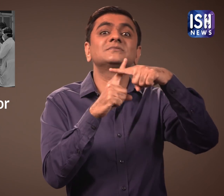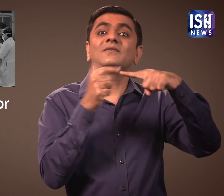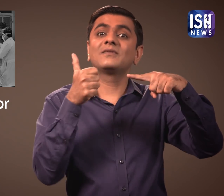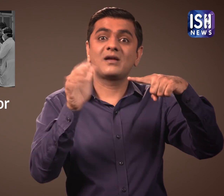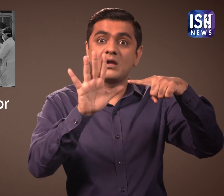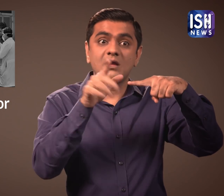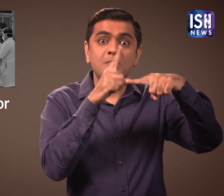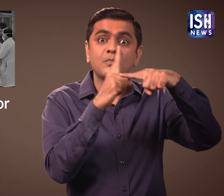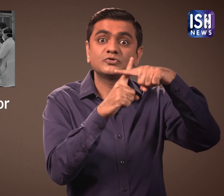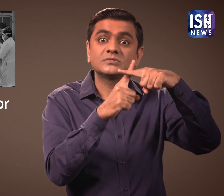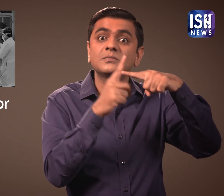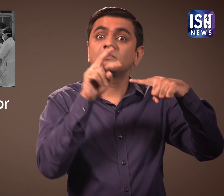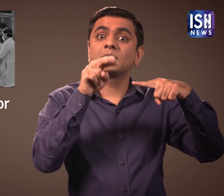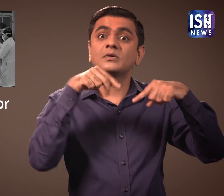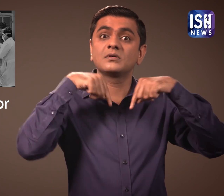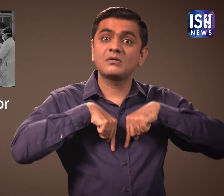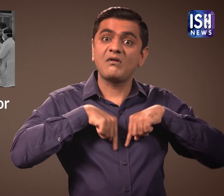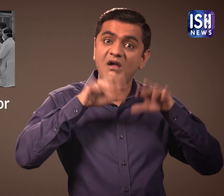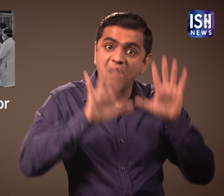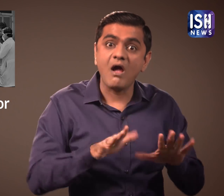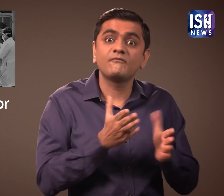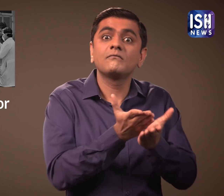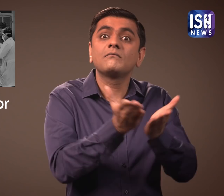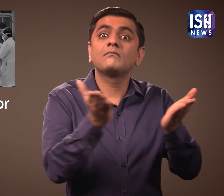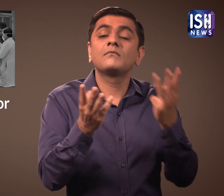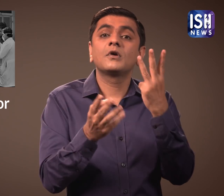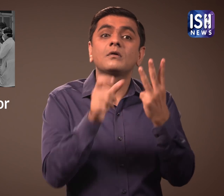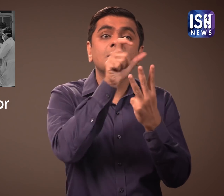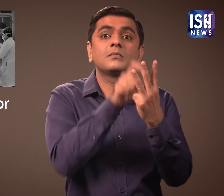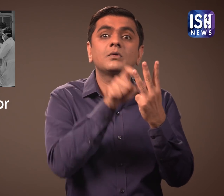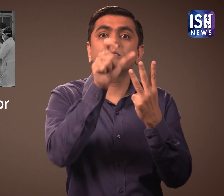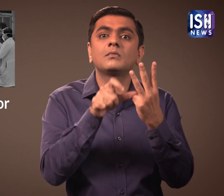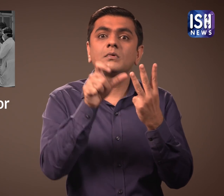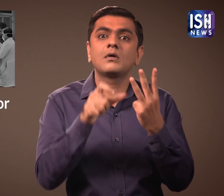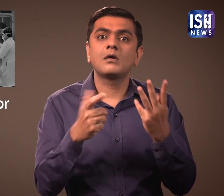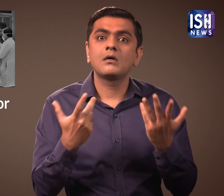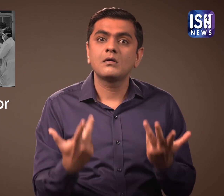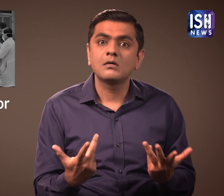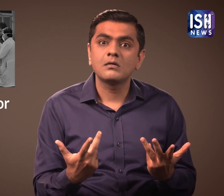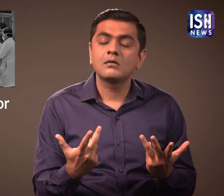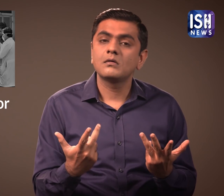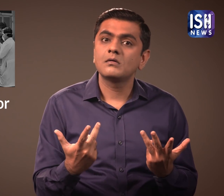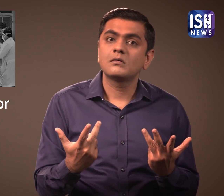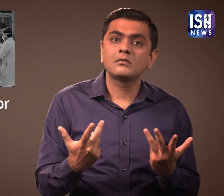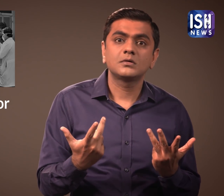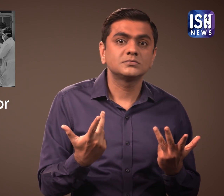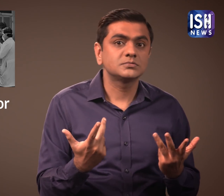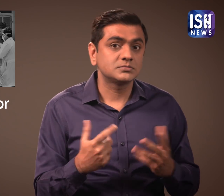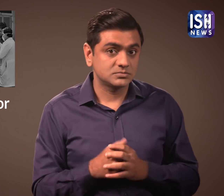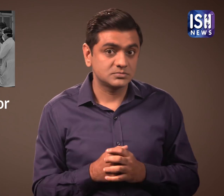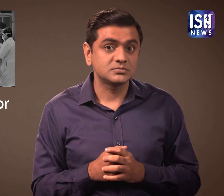Here positive is not a good thing. It means the 3 individuals have been infected with the virus.